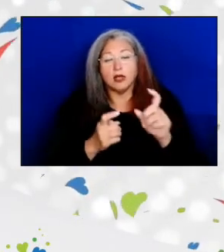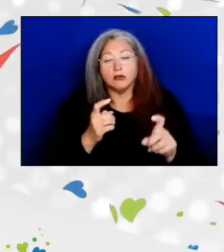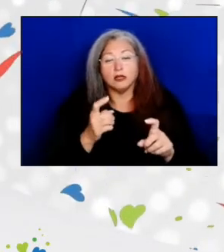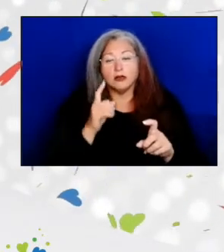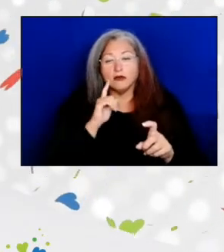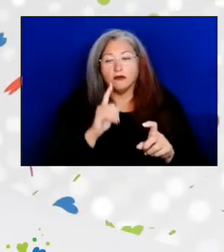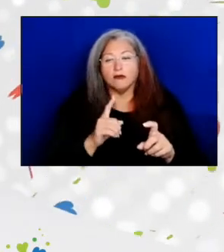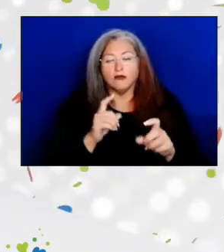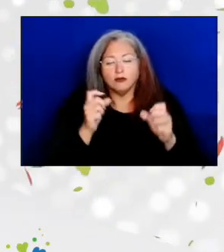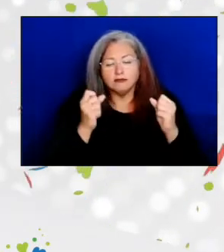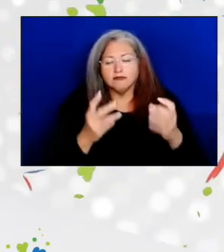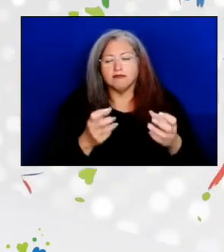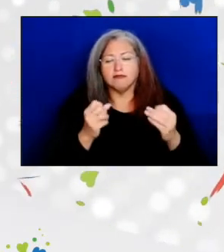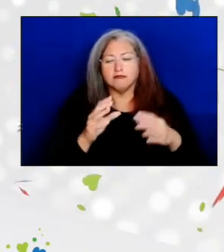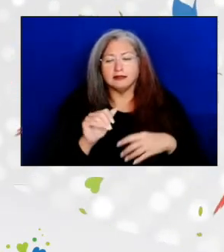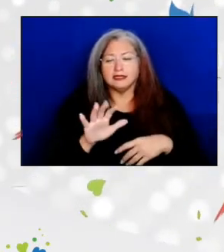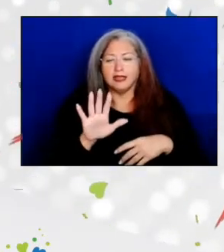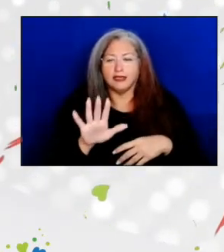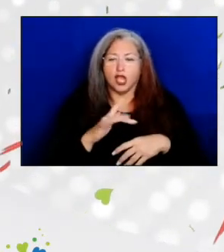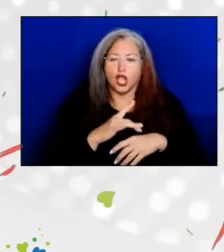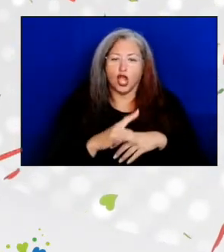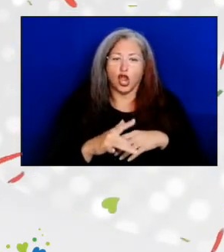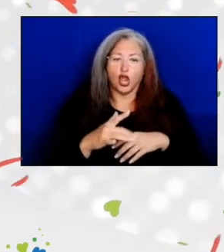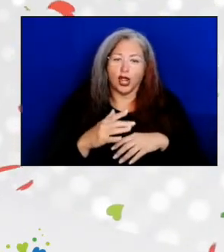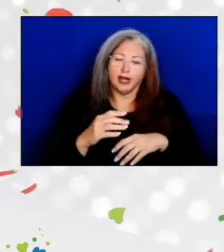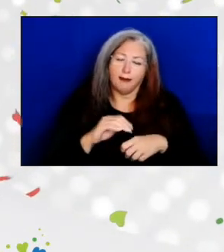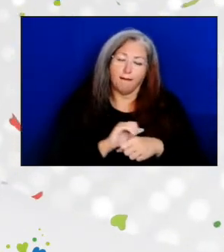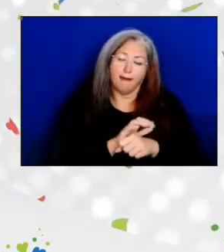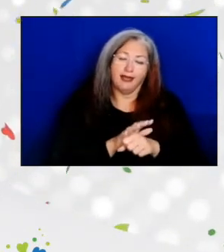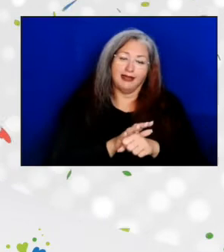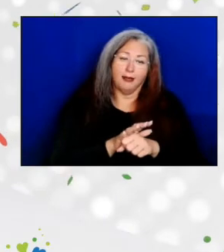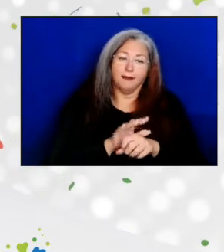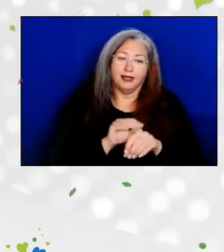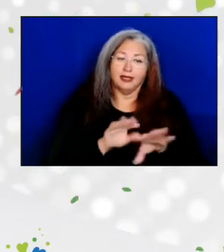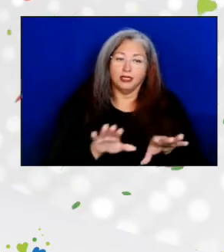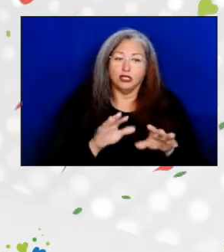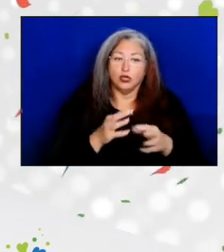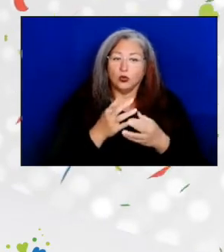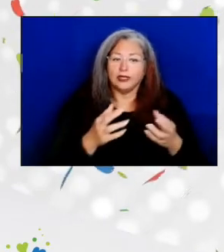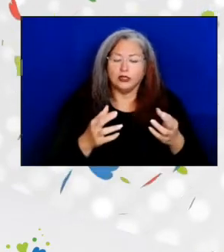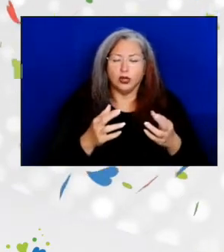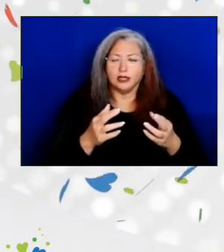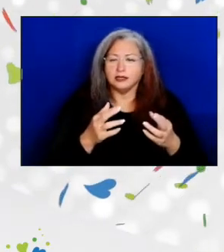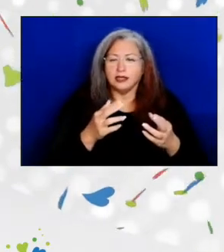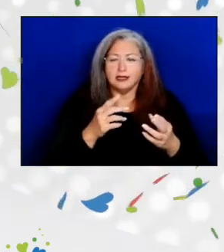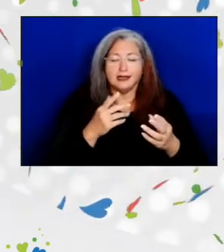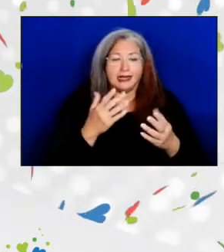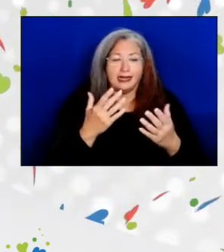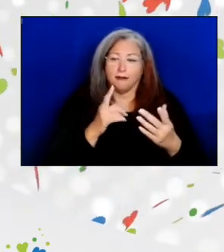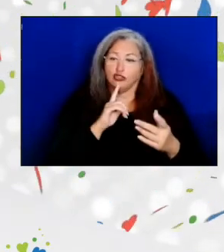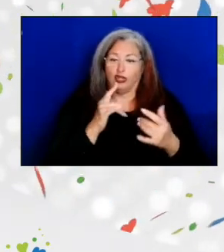of ACL's early pandemic resources, for example, many of which will remain as essential materials